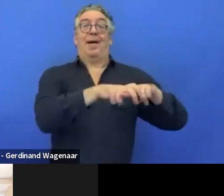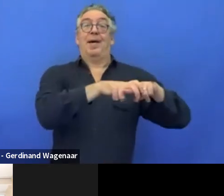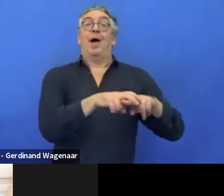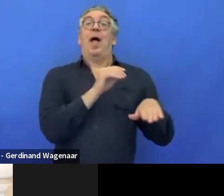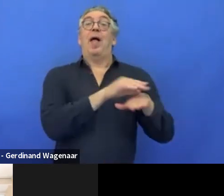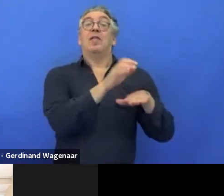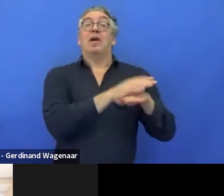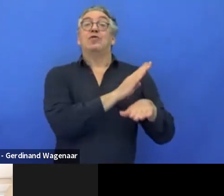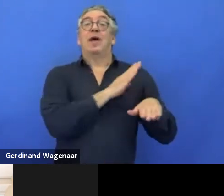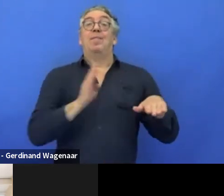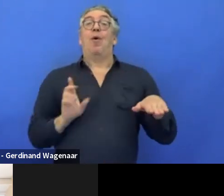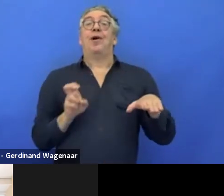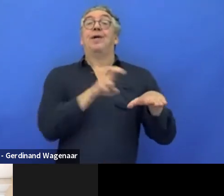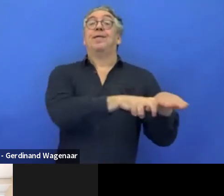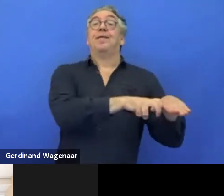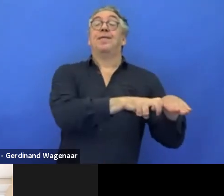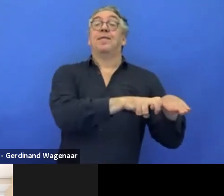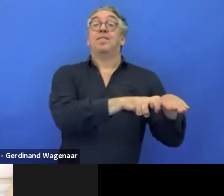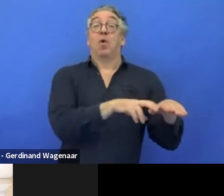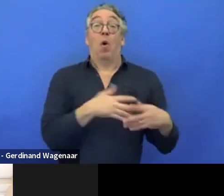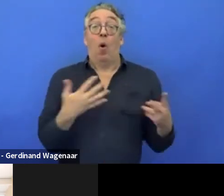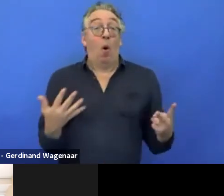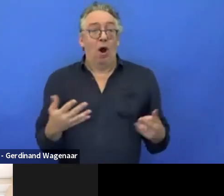depending on the internal situation of your organisation,